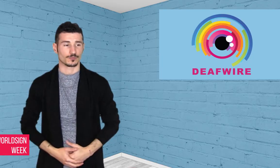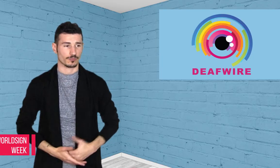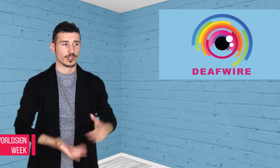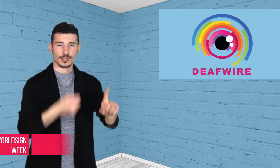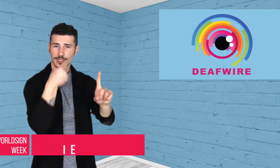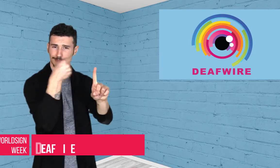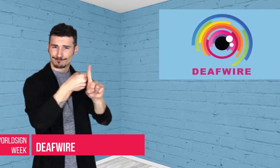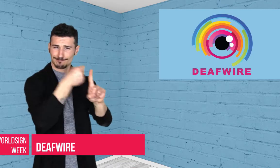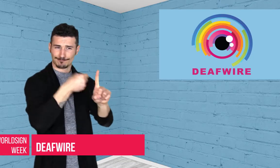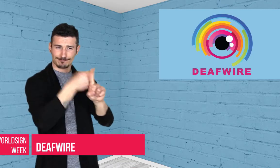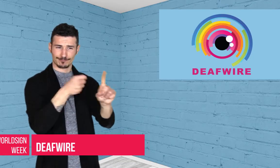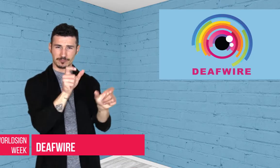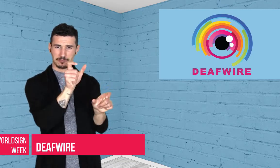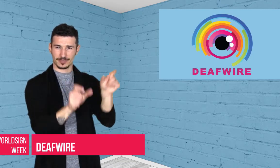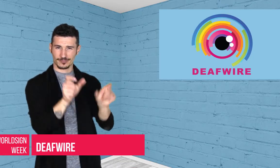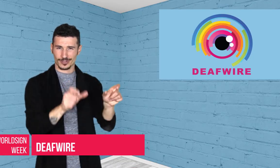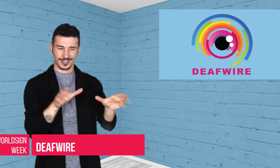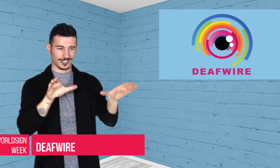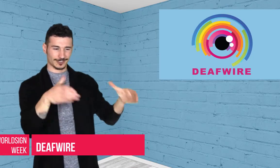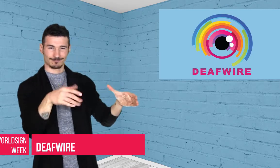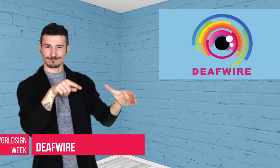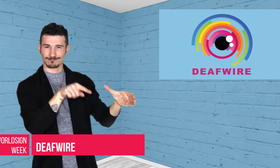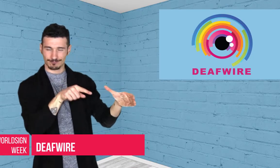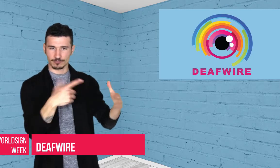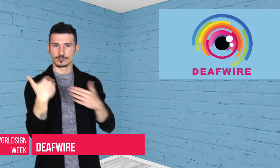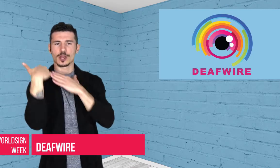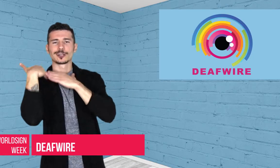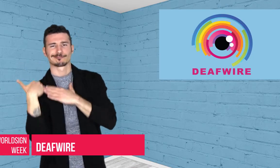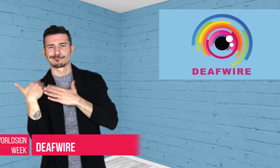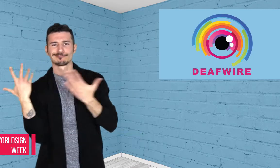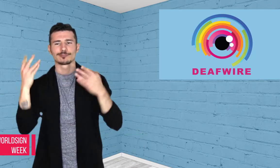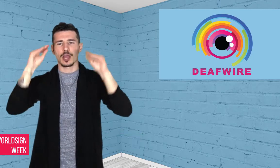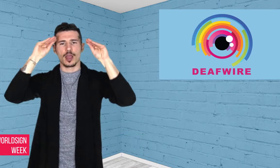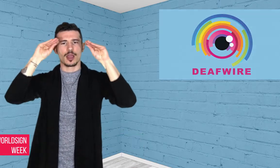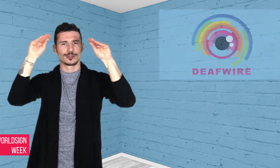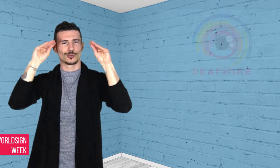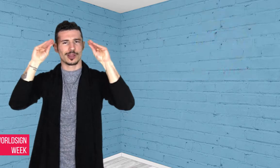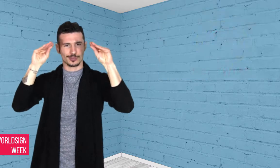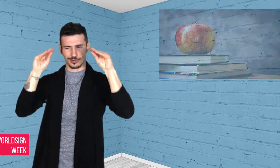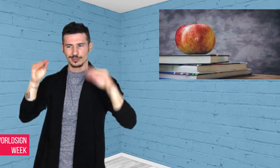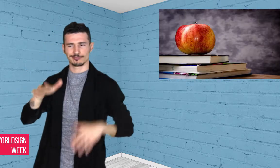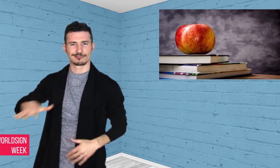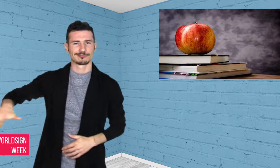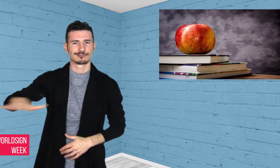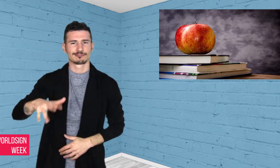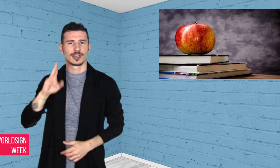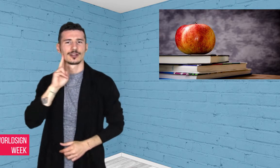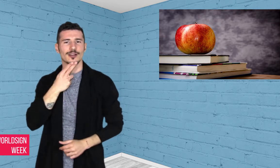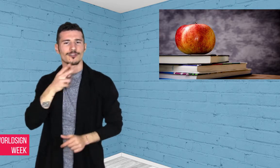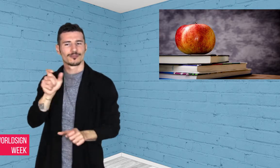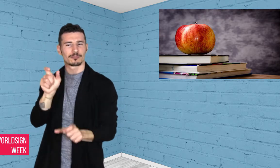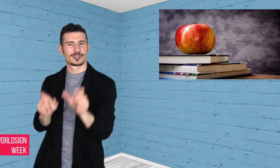Alessio: Educational advocates for Deaf